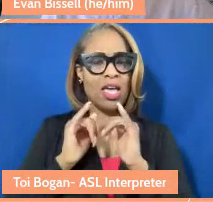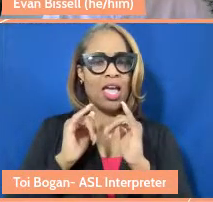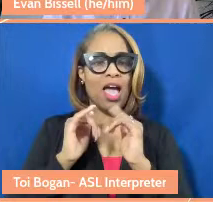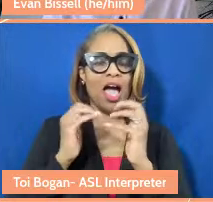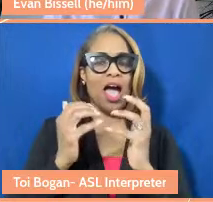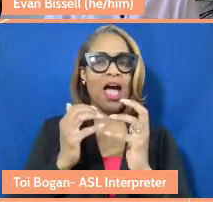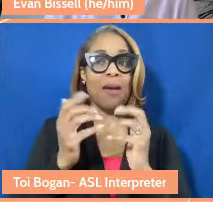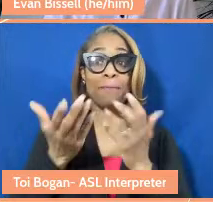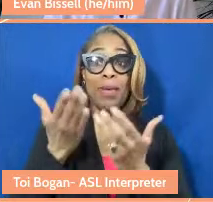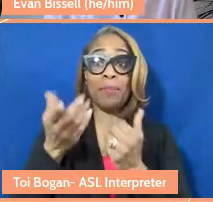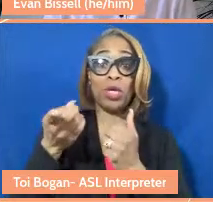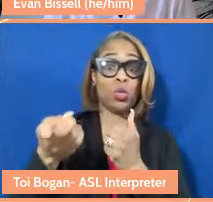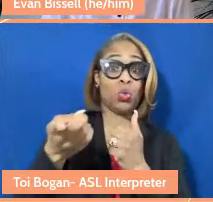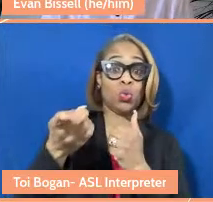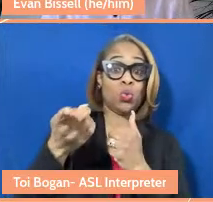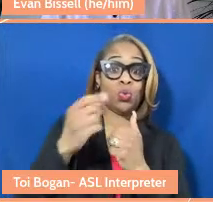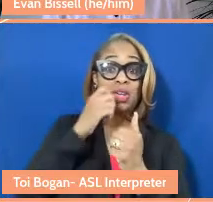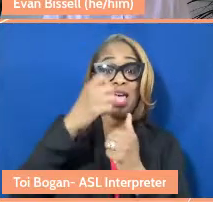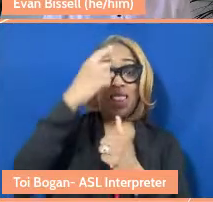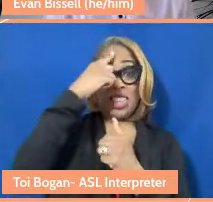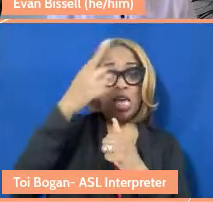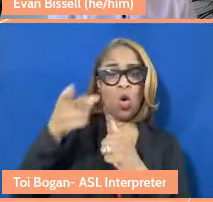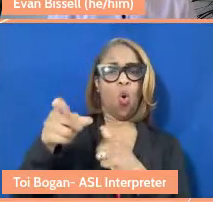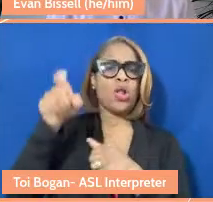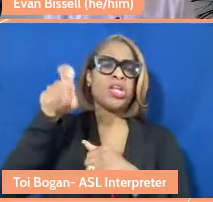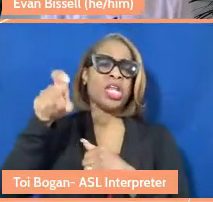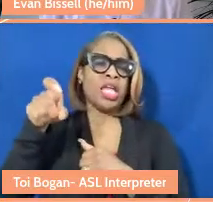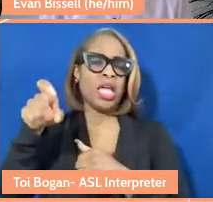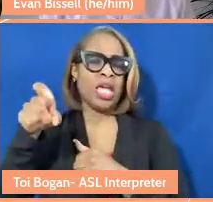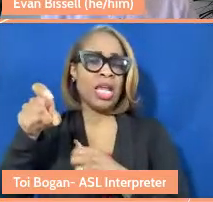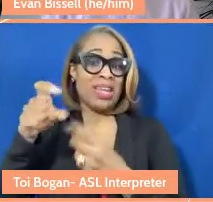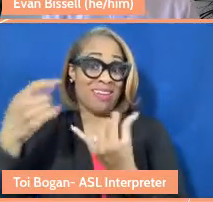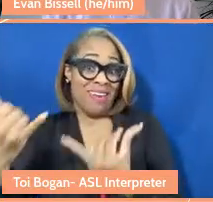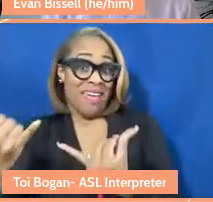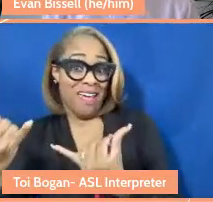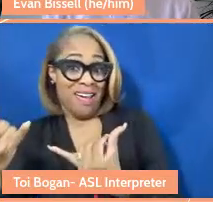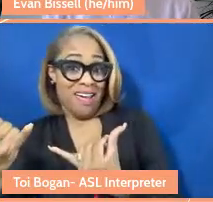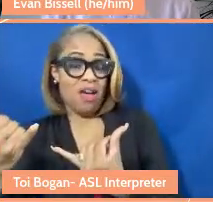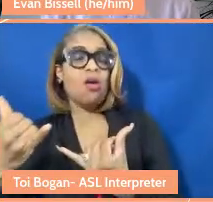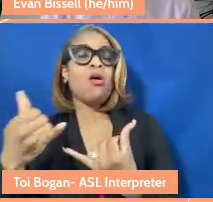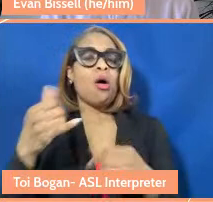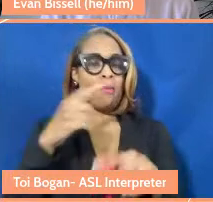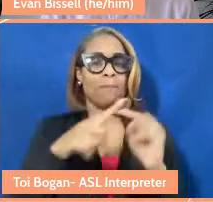You might not think that you're in need of care right now, but you will need care at some point.